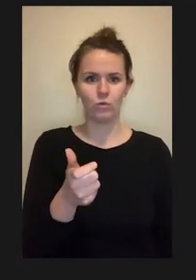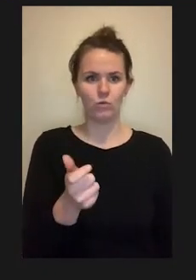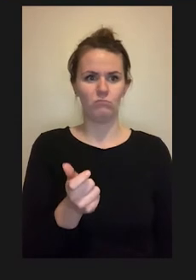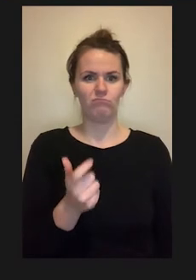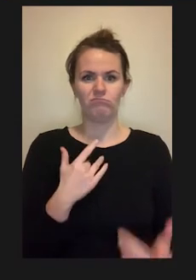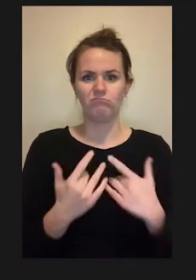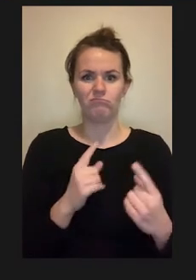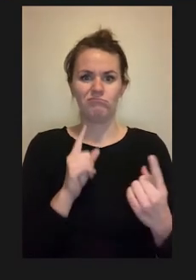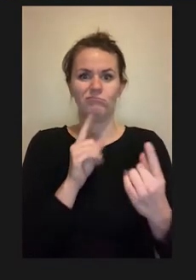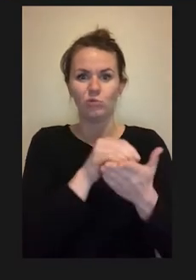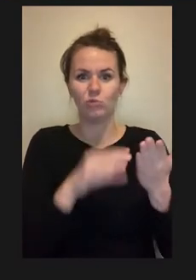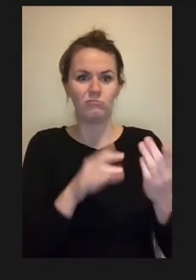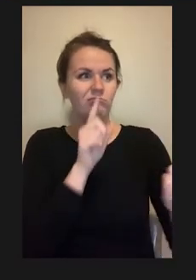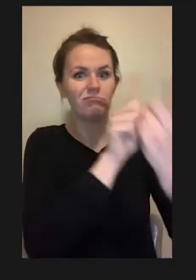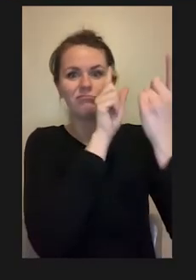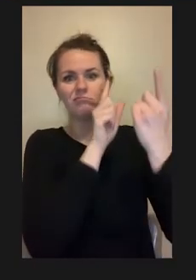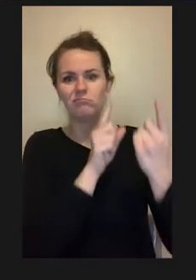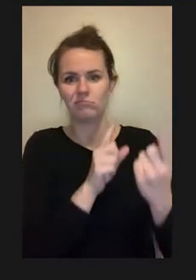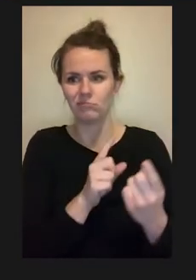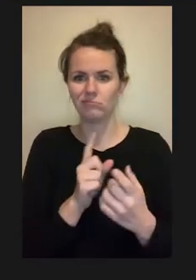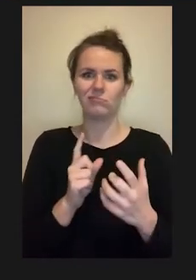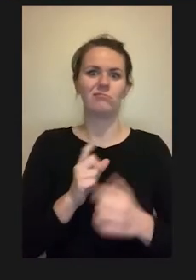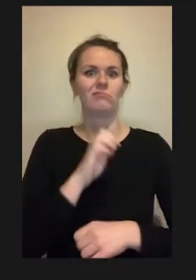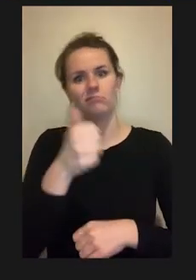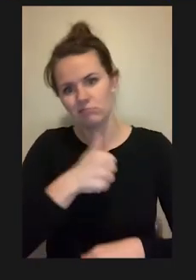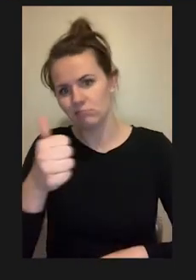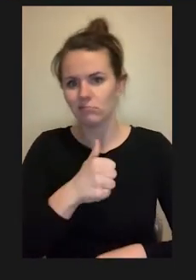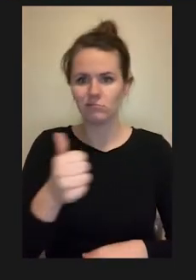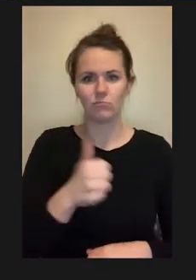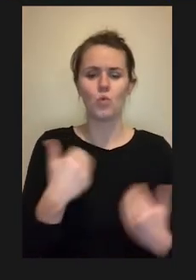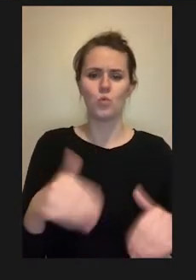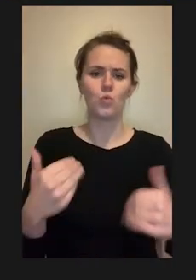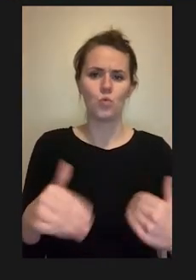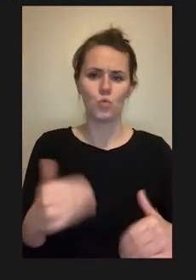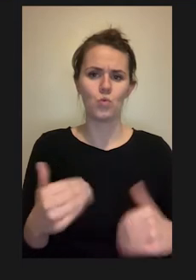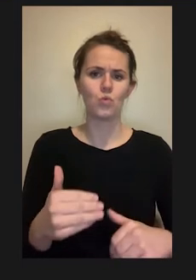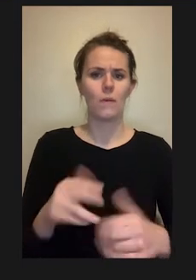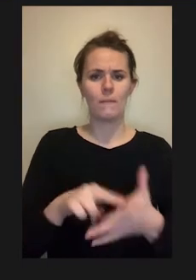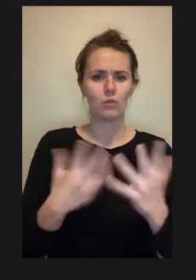running into other students or without expending a lot of energy, really increasing their efficiency.